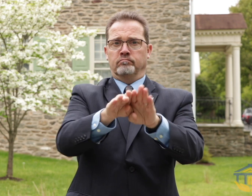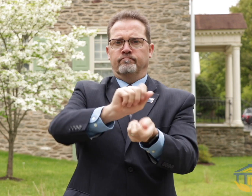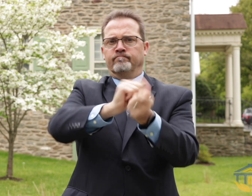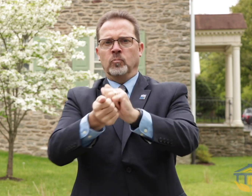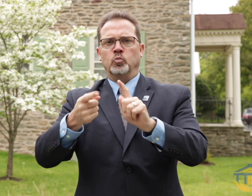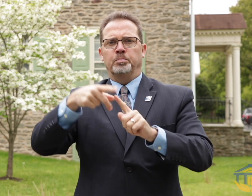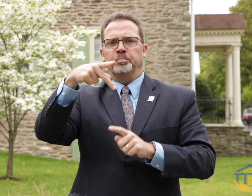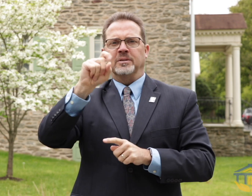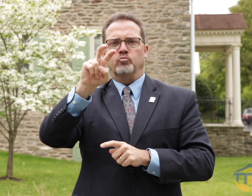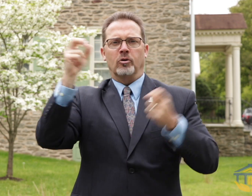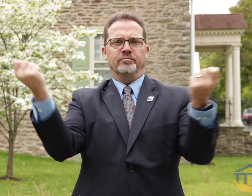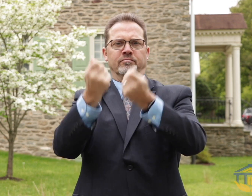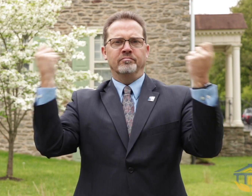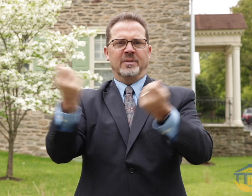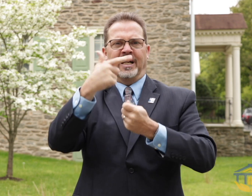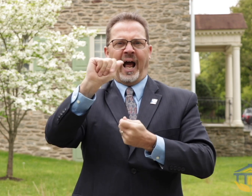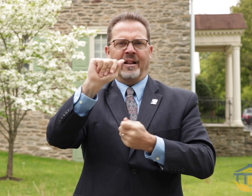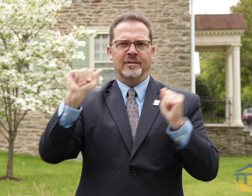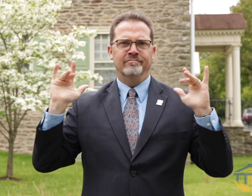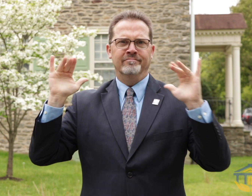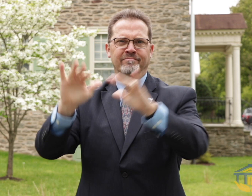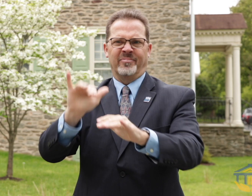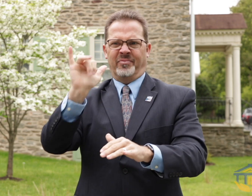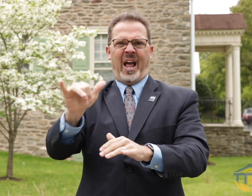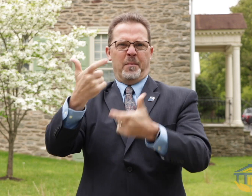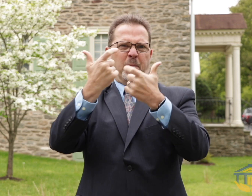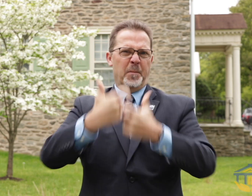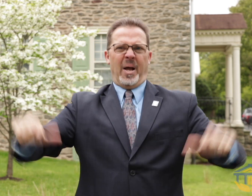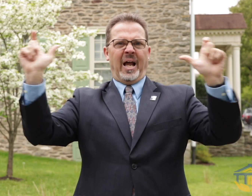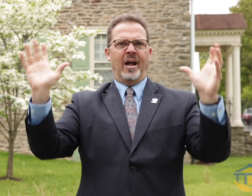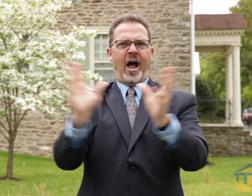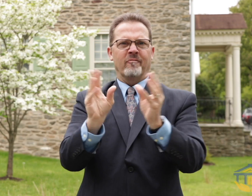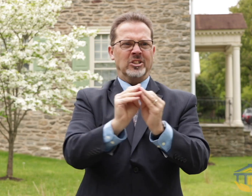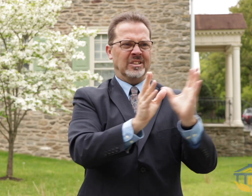Then Friday afternoon we will turn over the CEASD conference space into our PSD